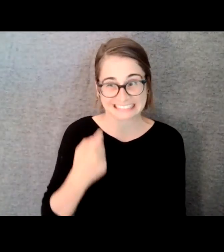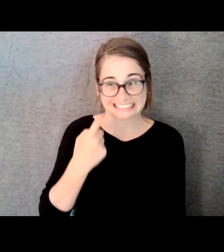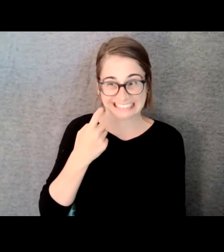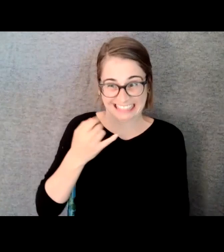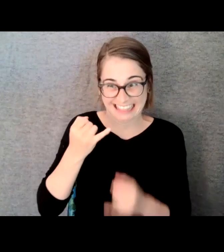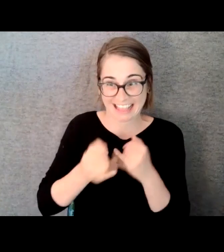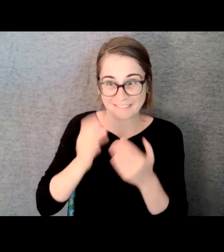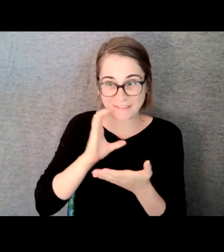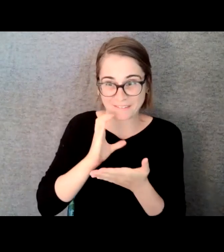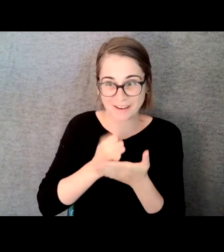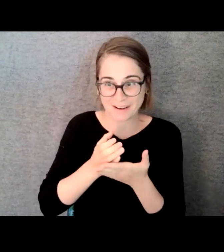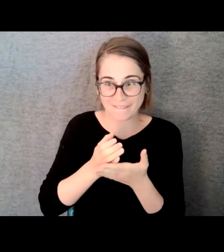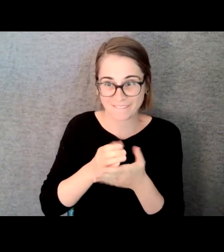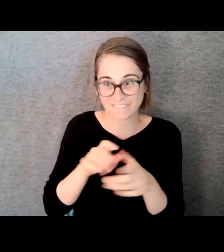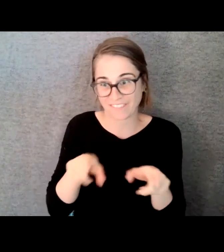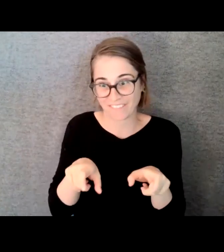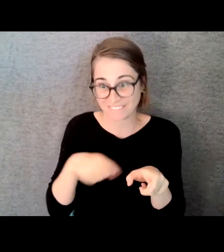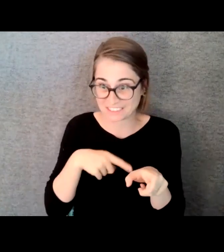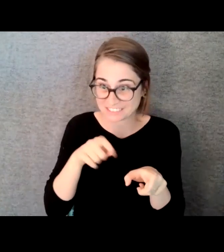(Chuckles). JESSE GAGE: As you can see, comedy is certainly